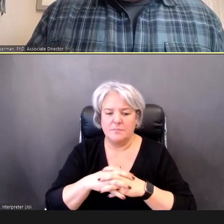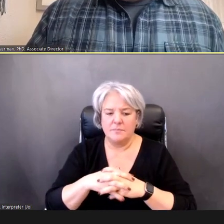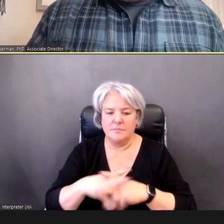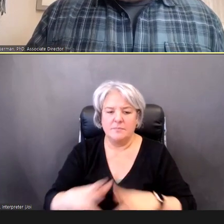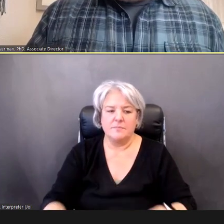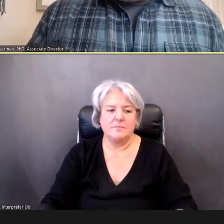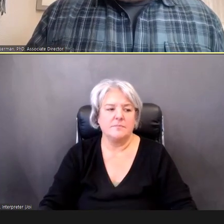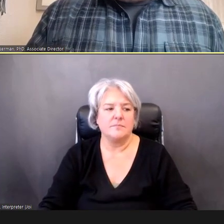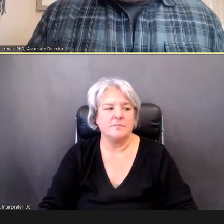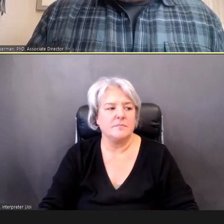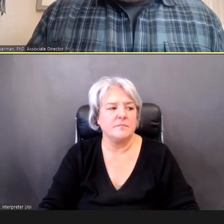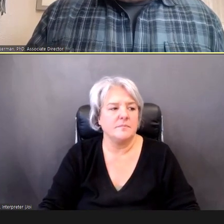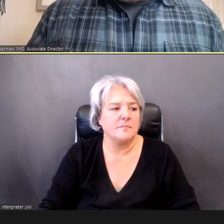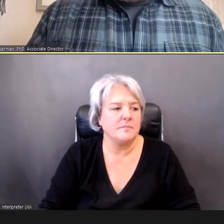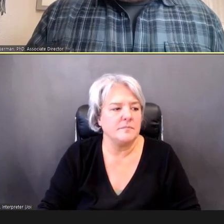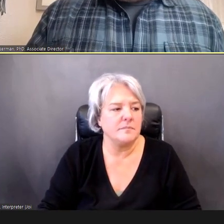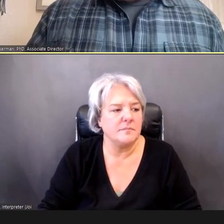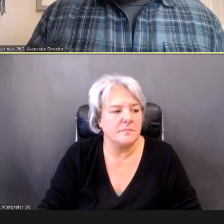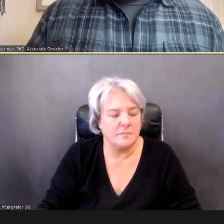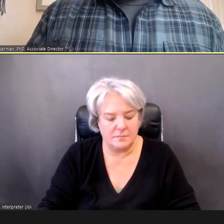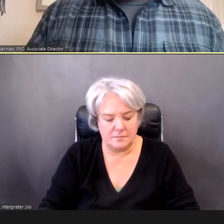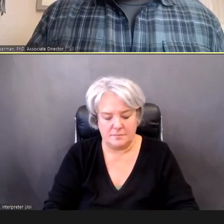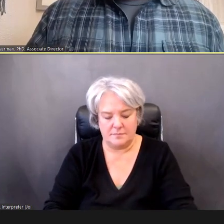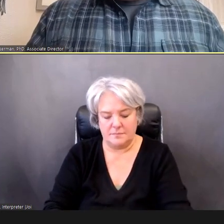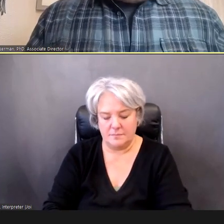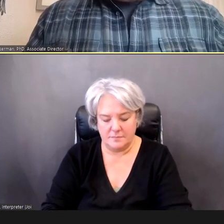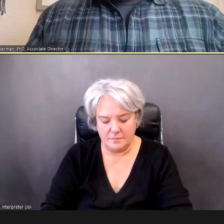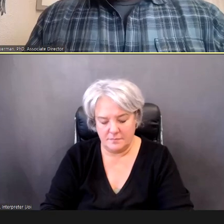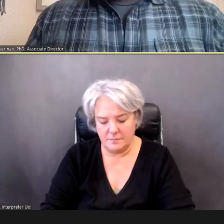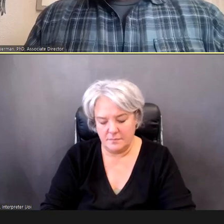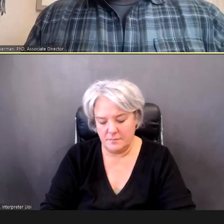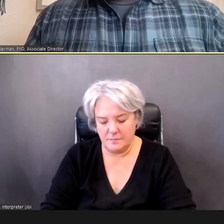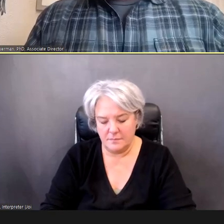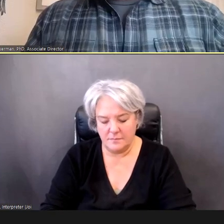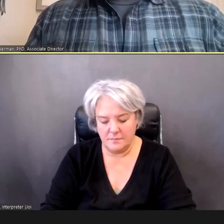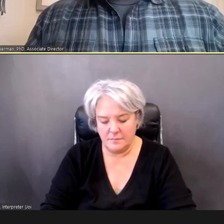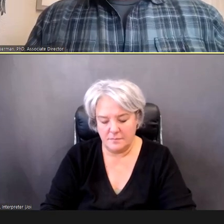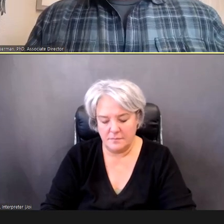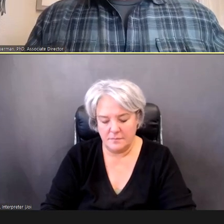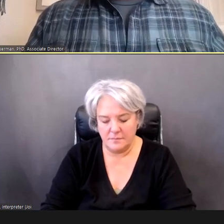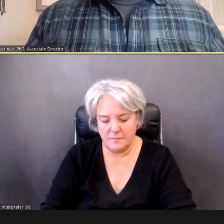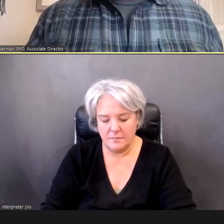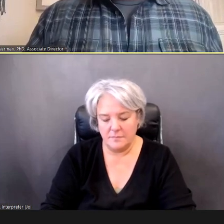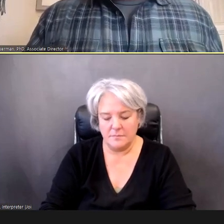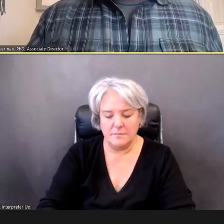And if you-all see that, There we go....